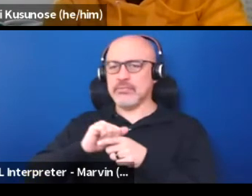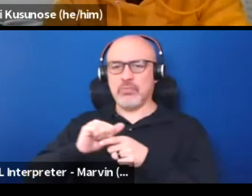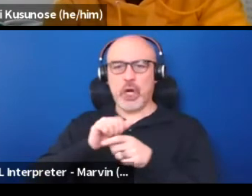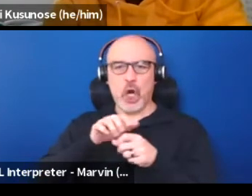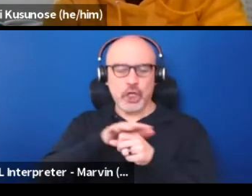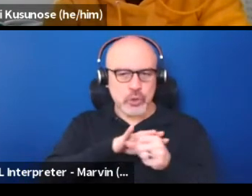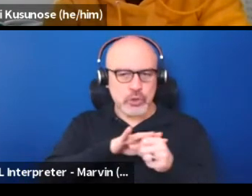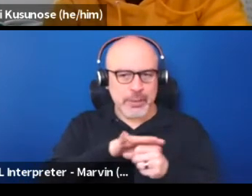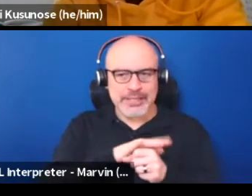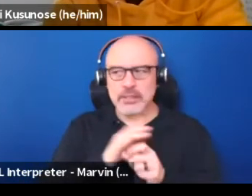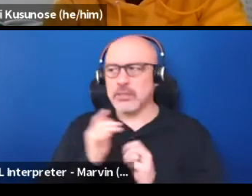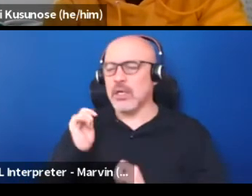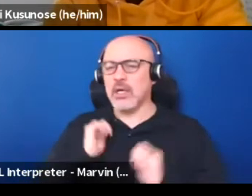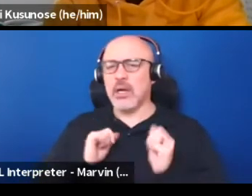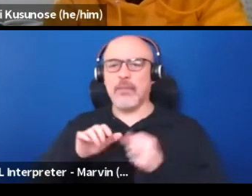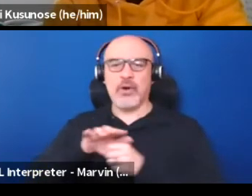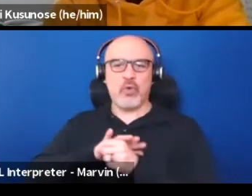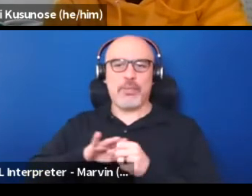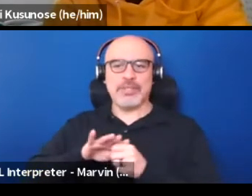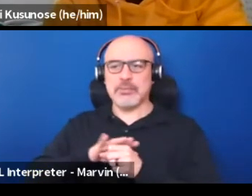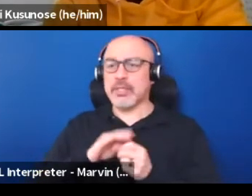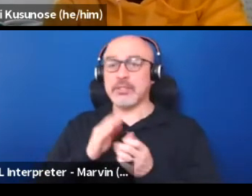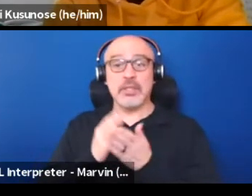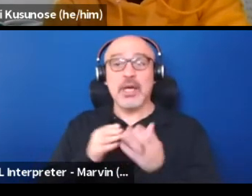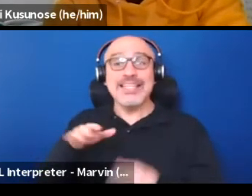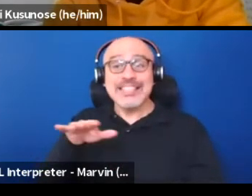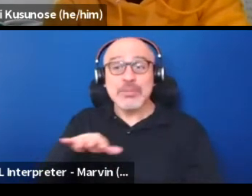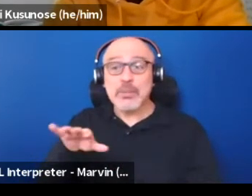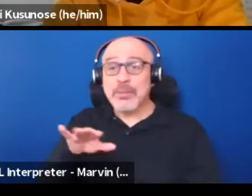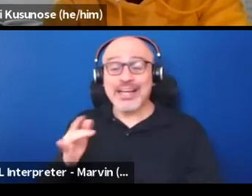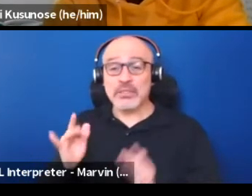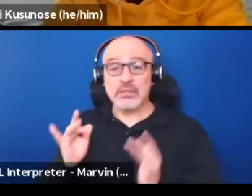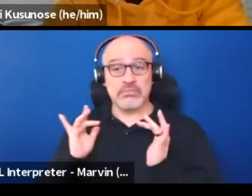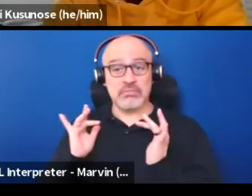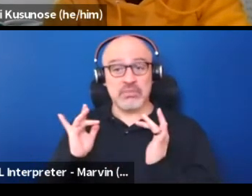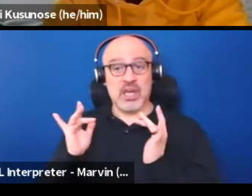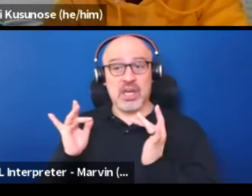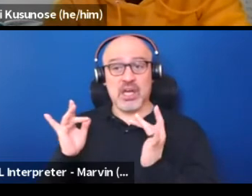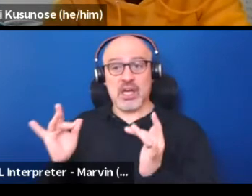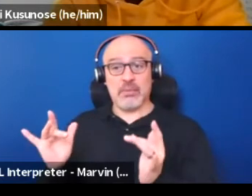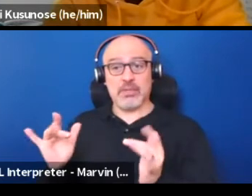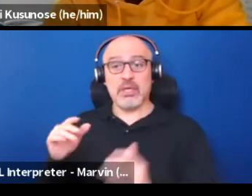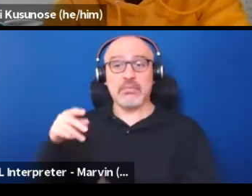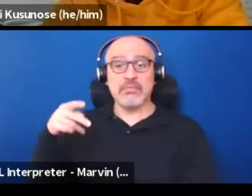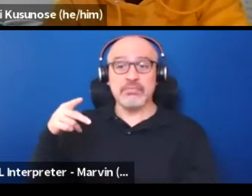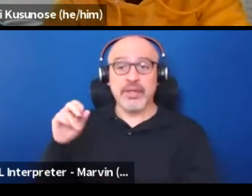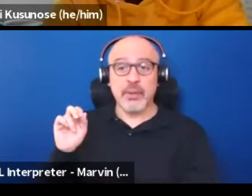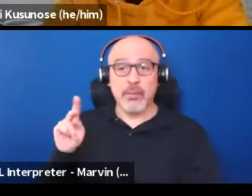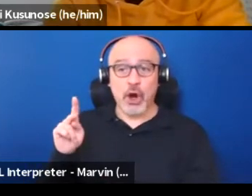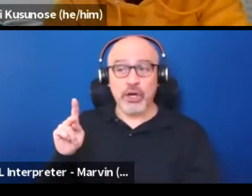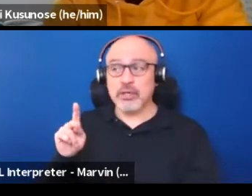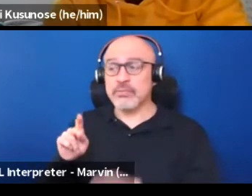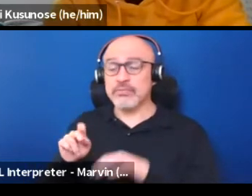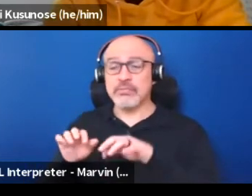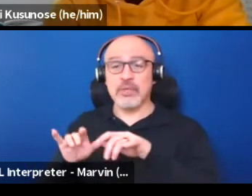and there's space there that sits empty all the time. You go through a park and there's a piano and there's a sign that says, do not play the piano.